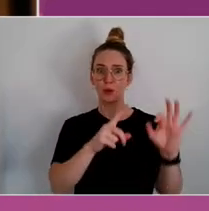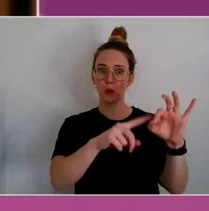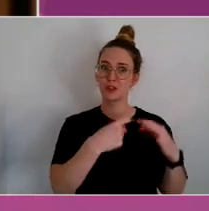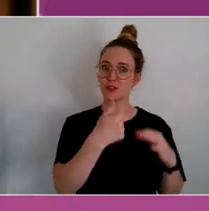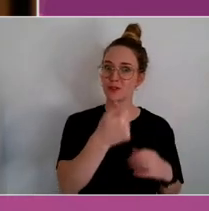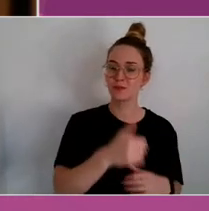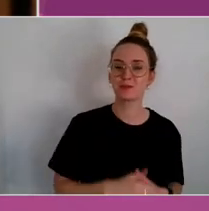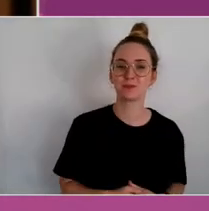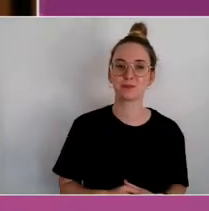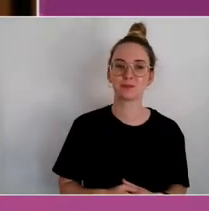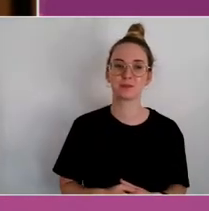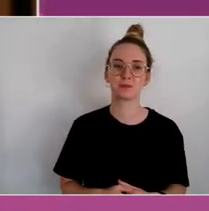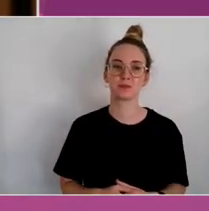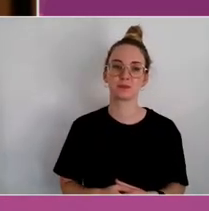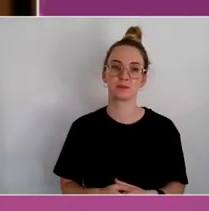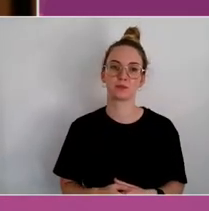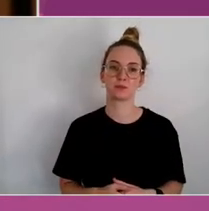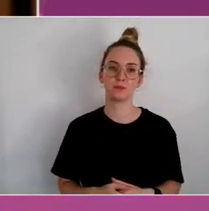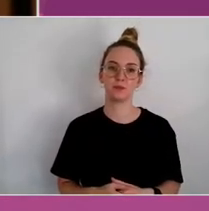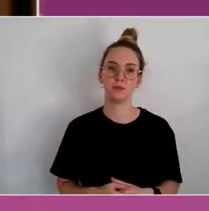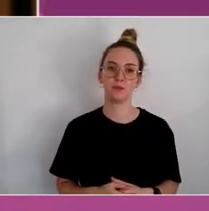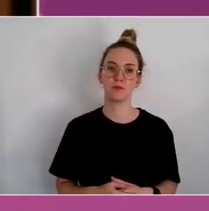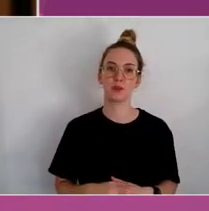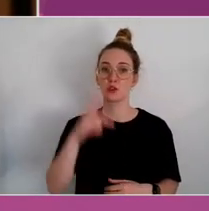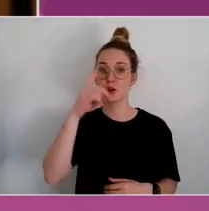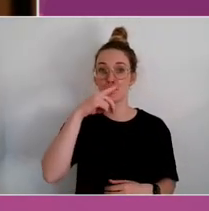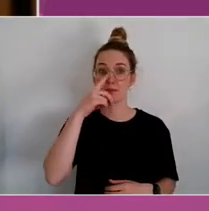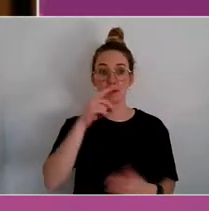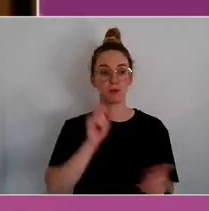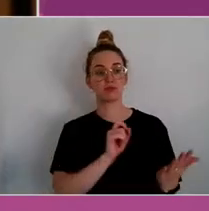Because people have had the opportunity to be asked questions as we go, some of these